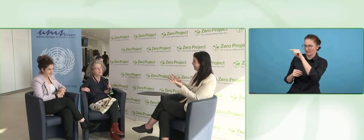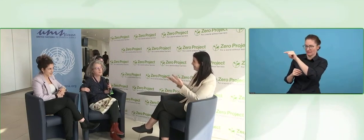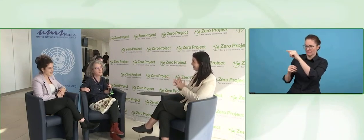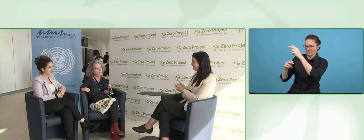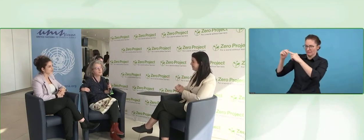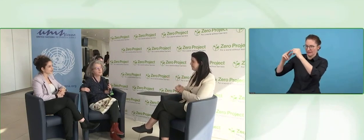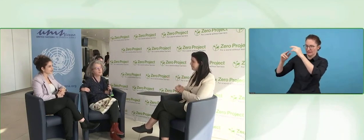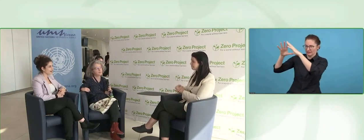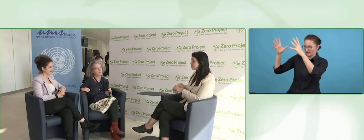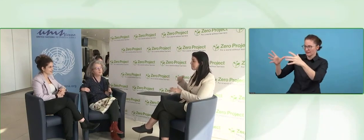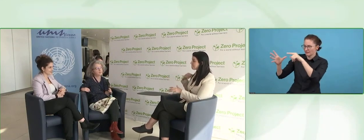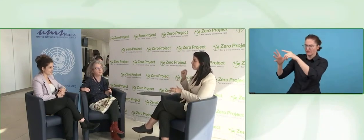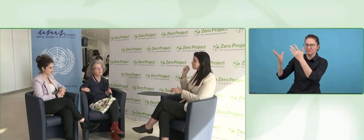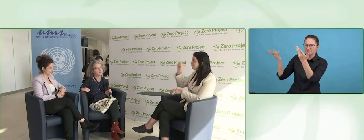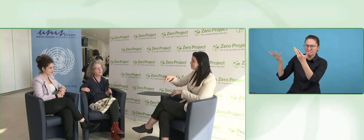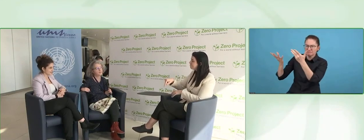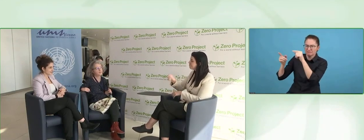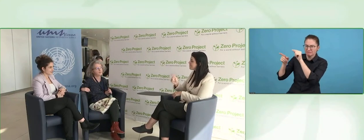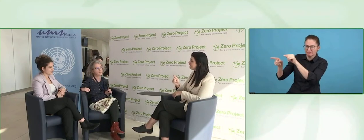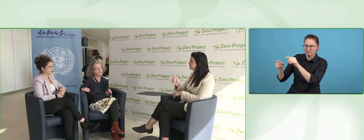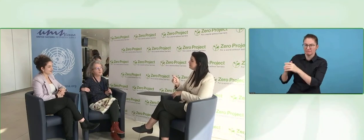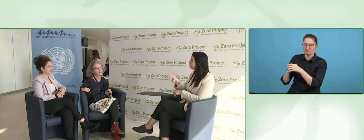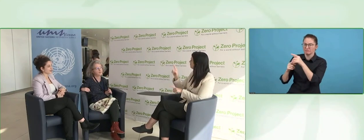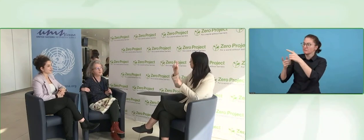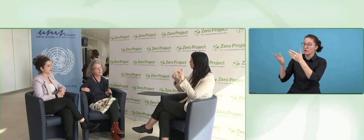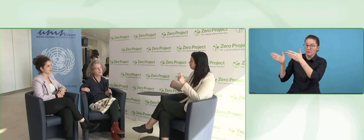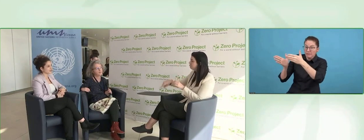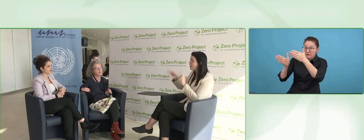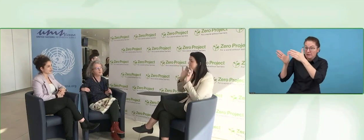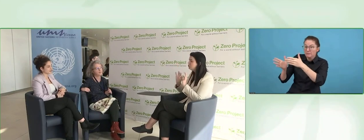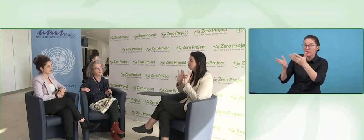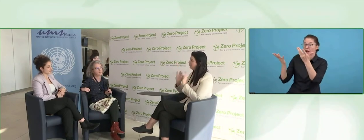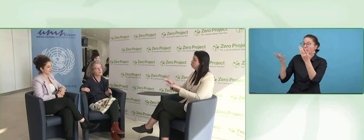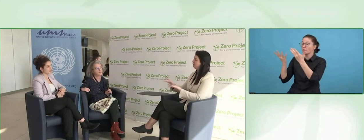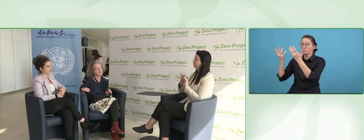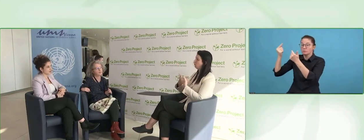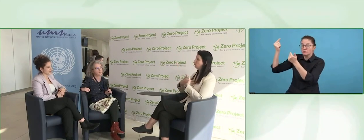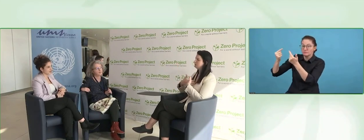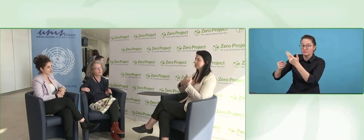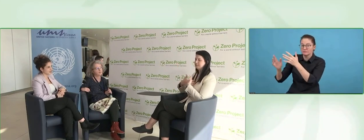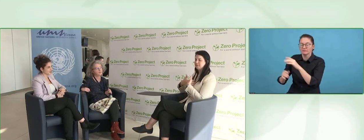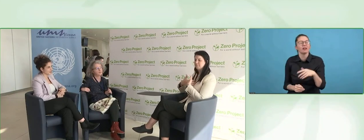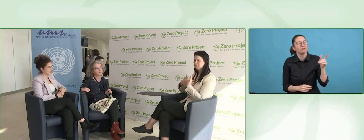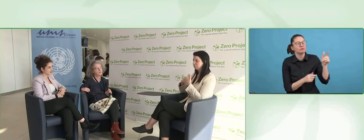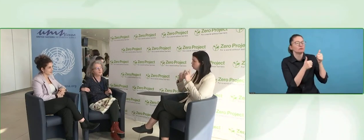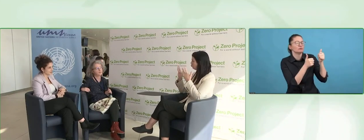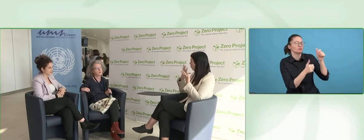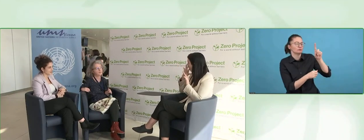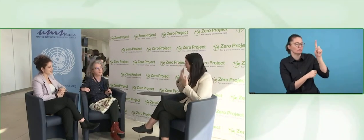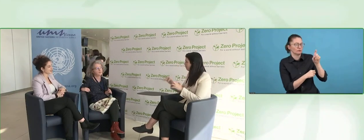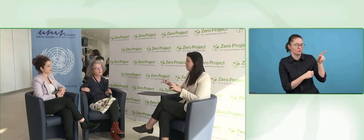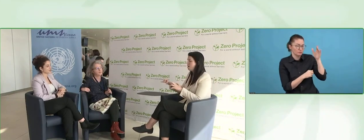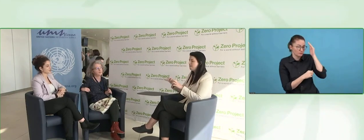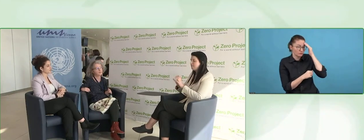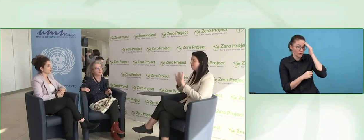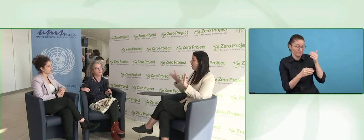It is a different access. When I came to the Israeli parliament, they accepted me with